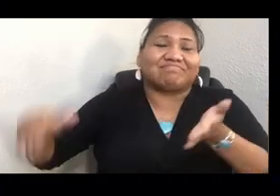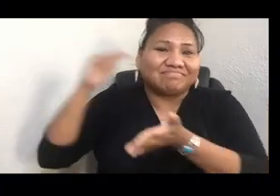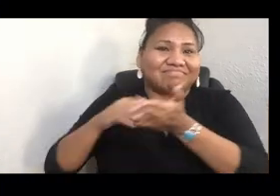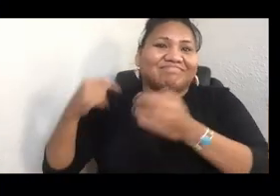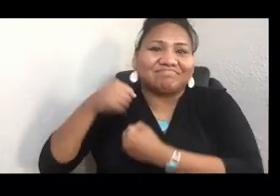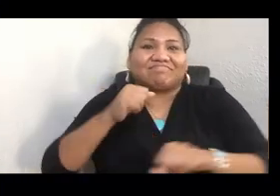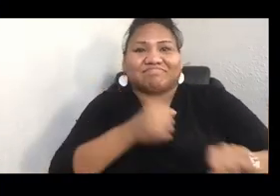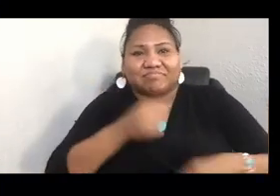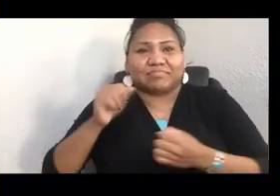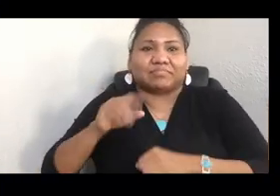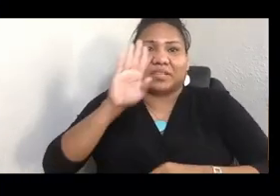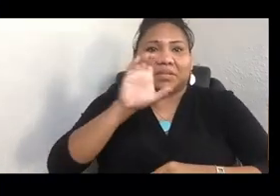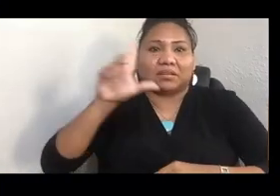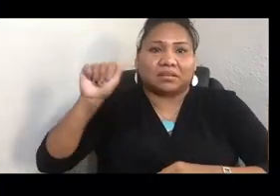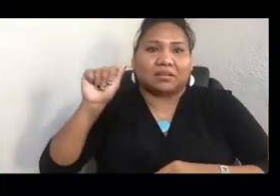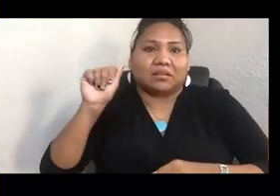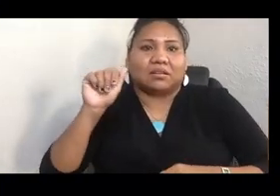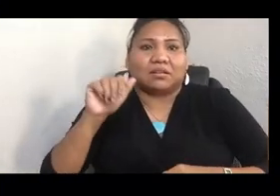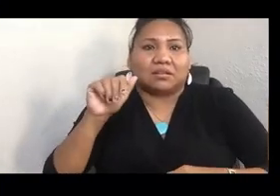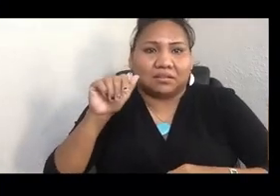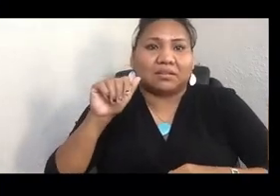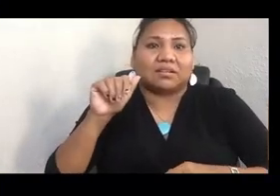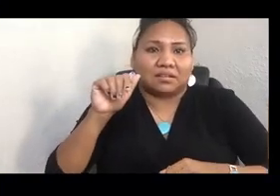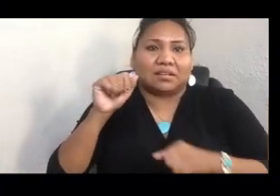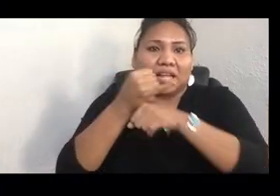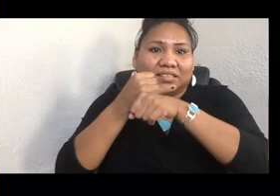And every year since then, they've been paddling.